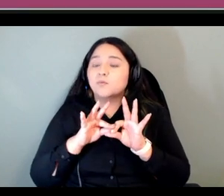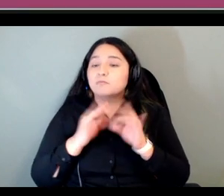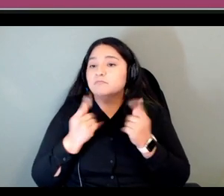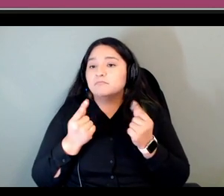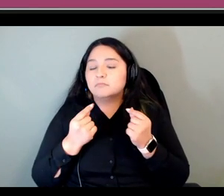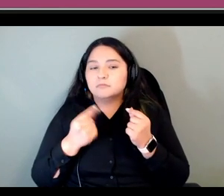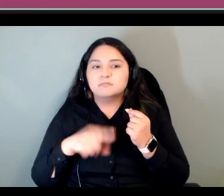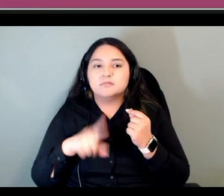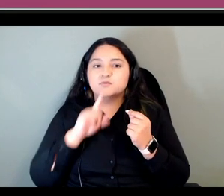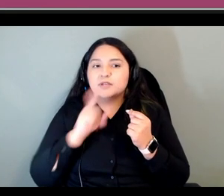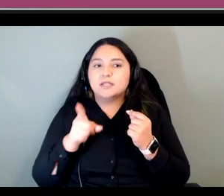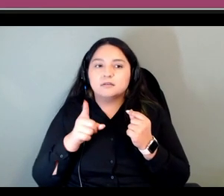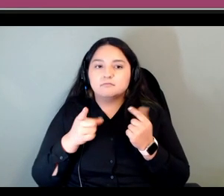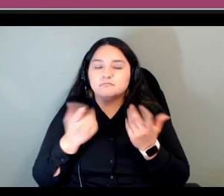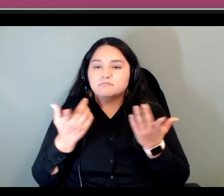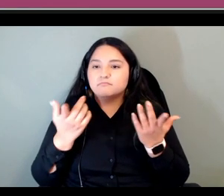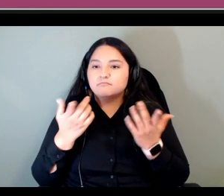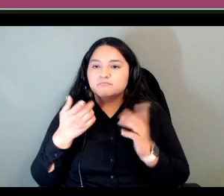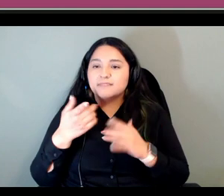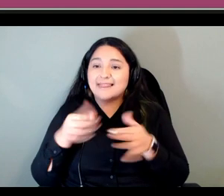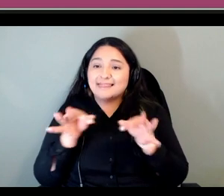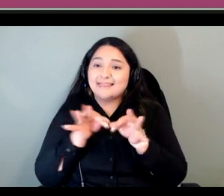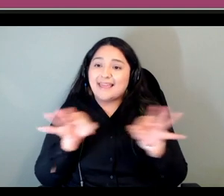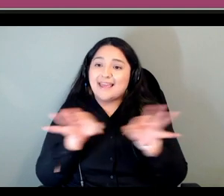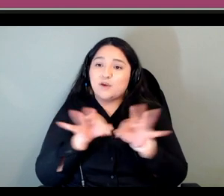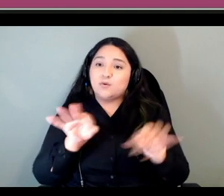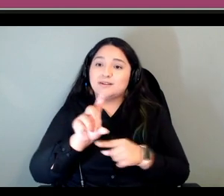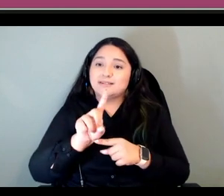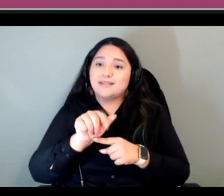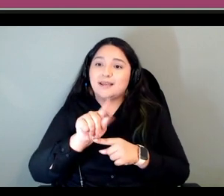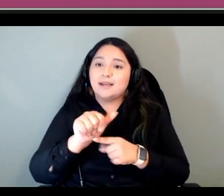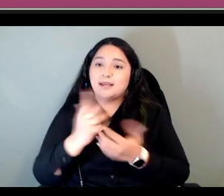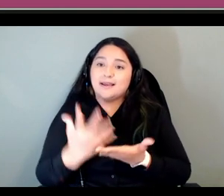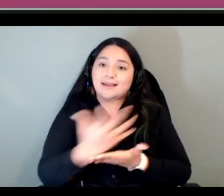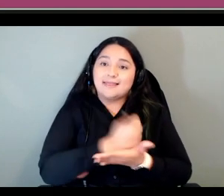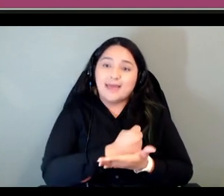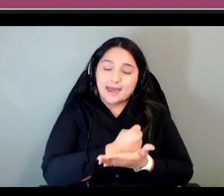the bat how is the language data going to be collected and used kind of what candace